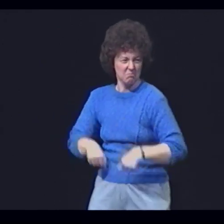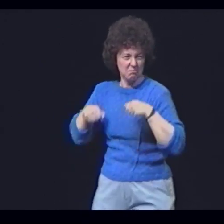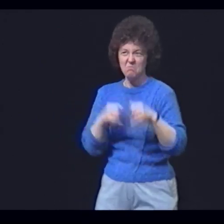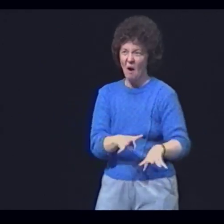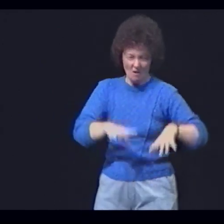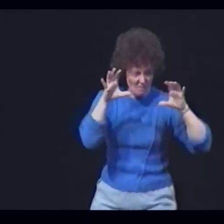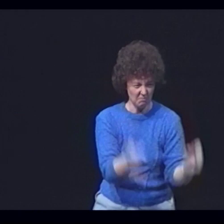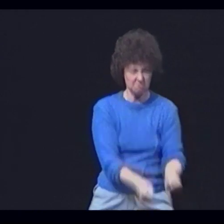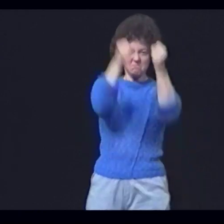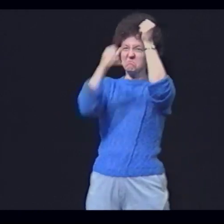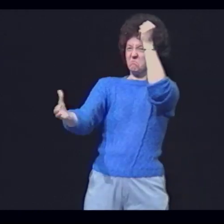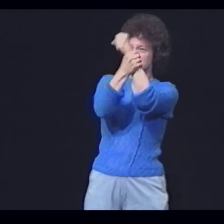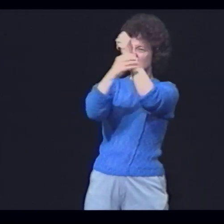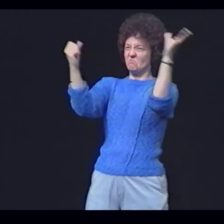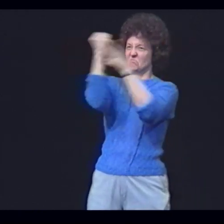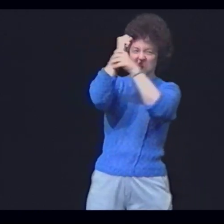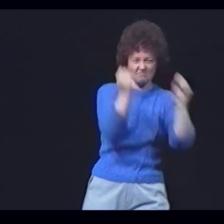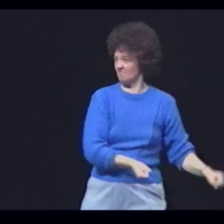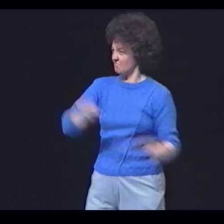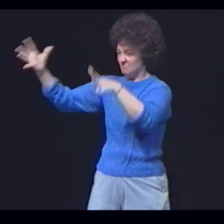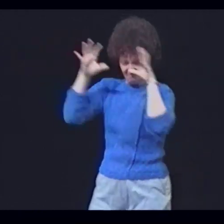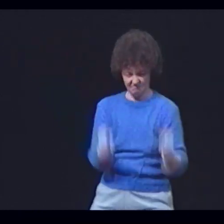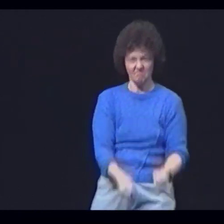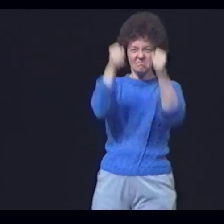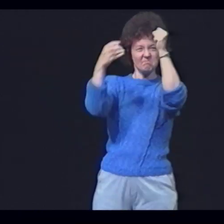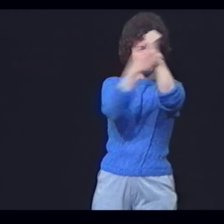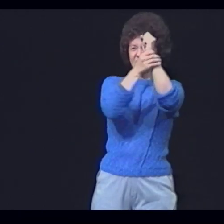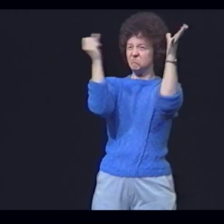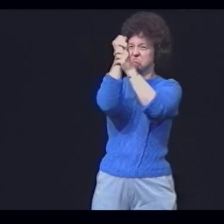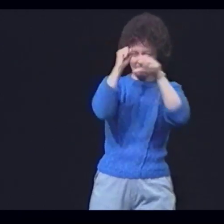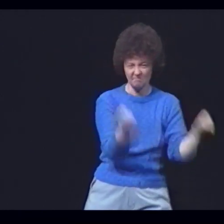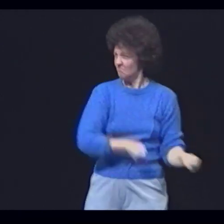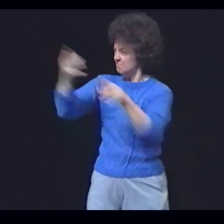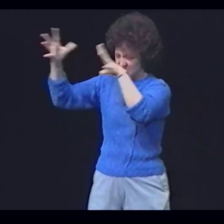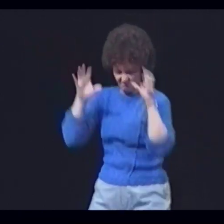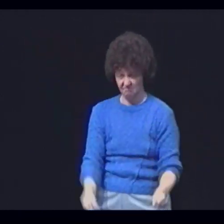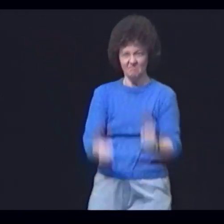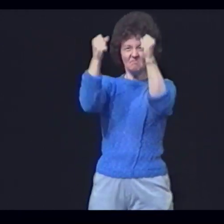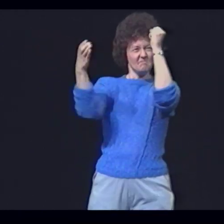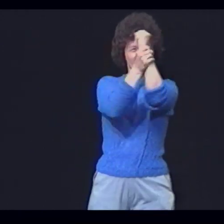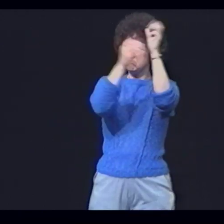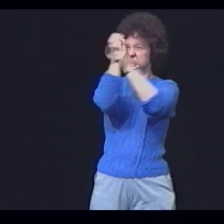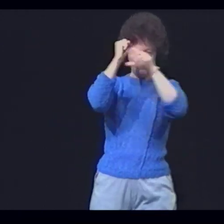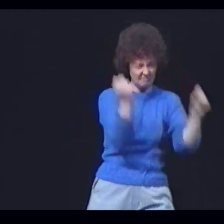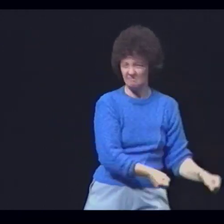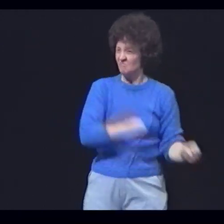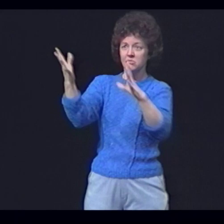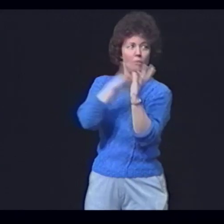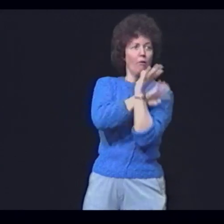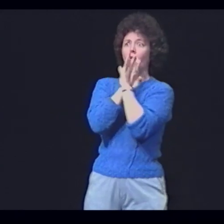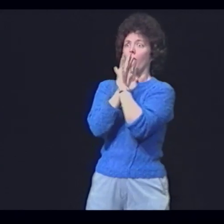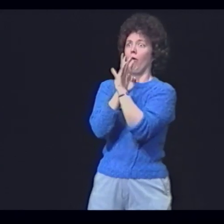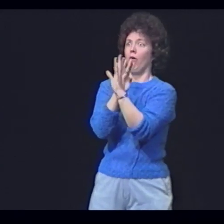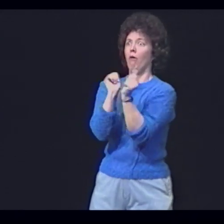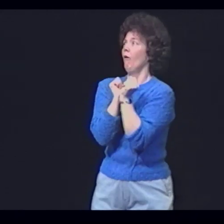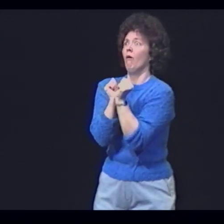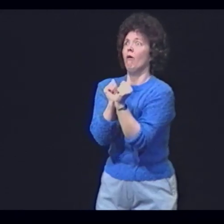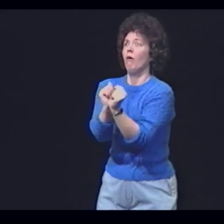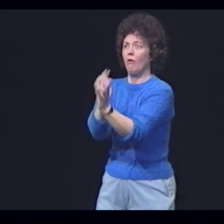Pitched to fever by the strength of their regime Follow me! Line up!